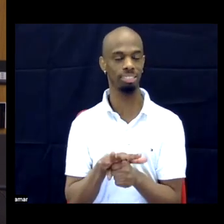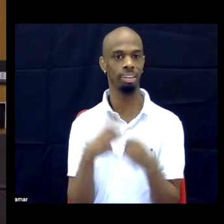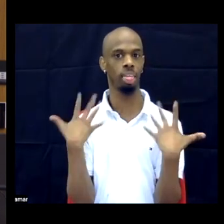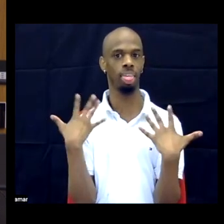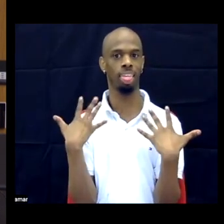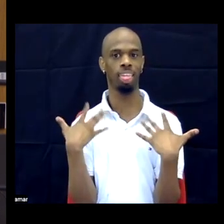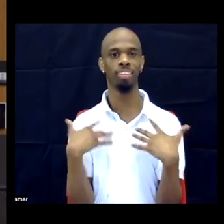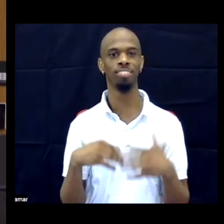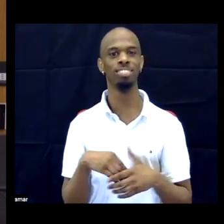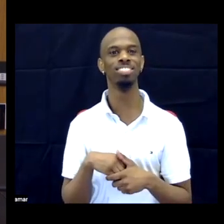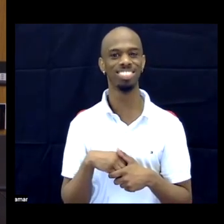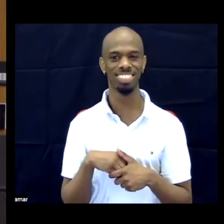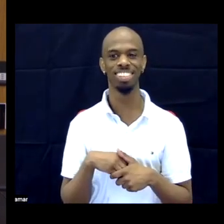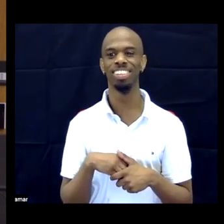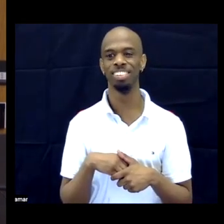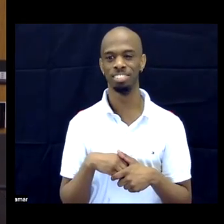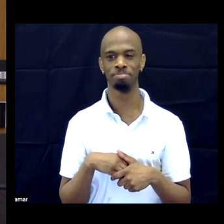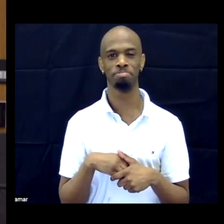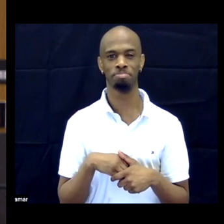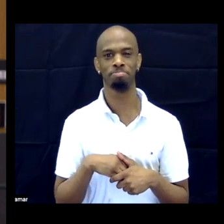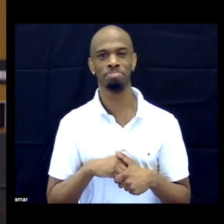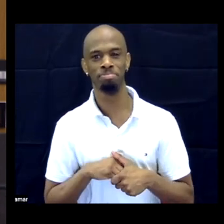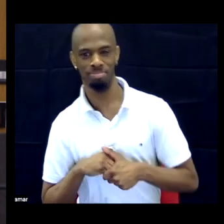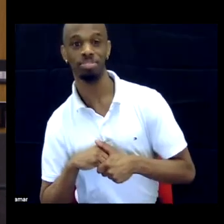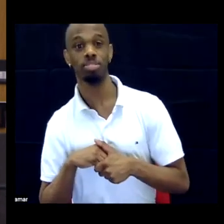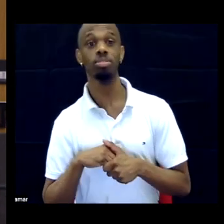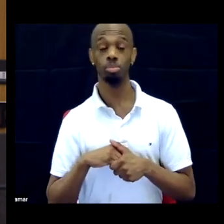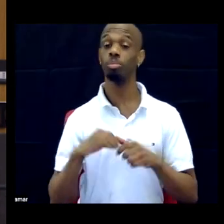Okay. This is Claudia.